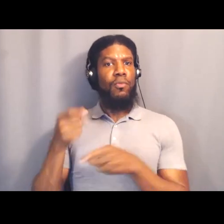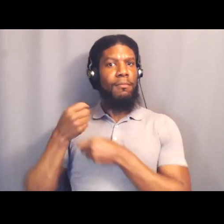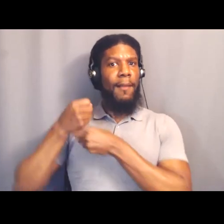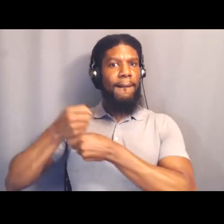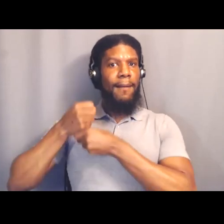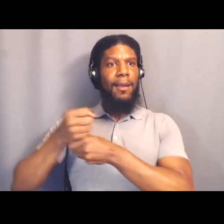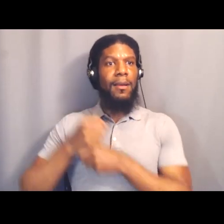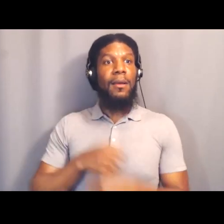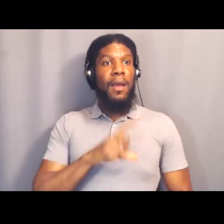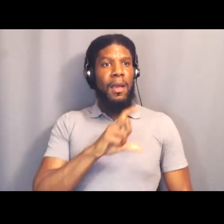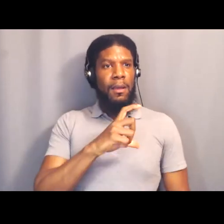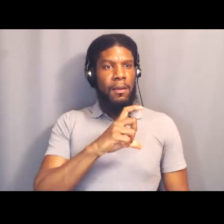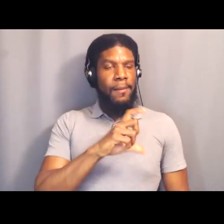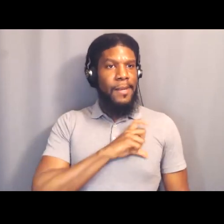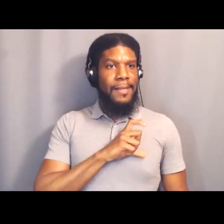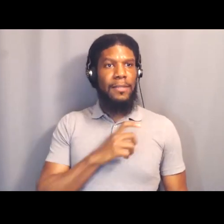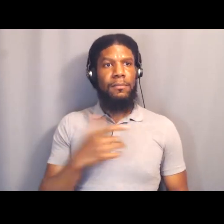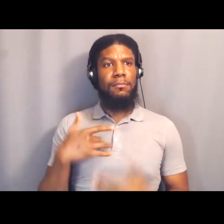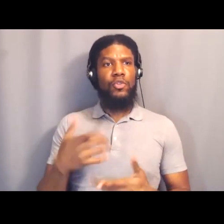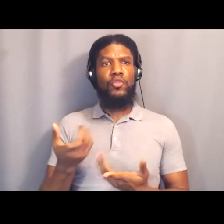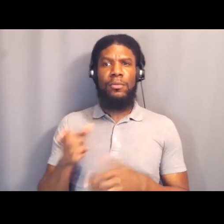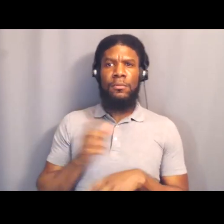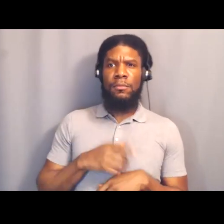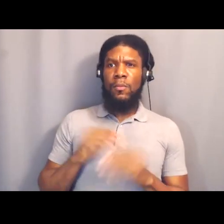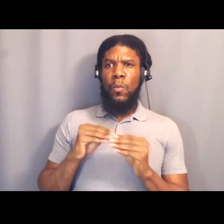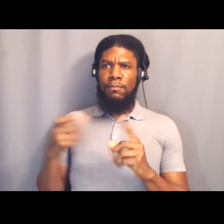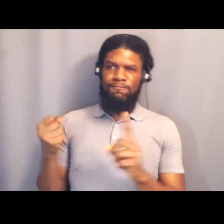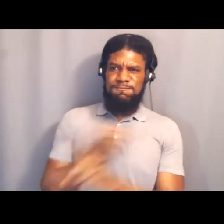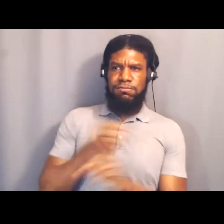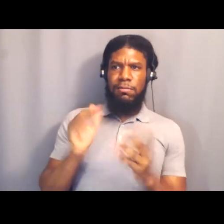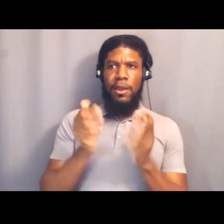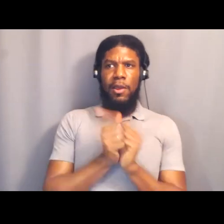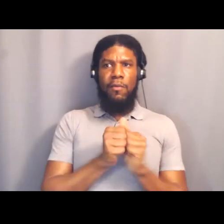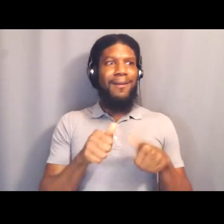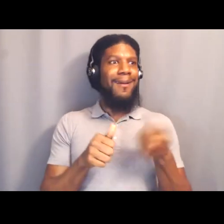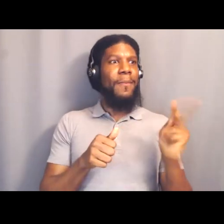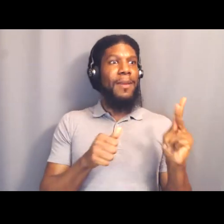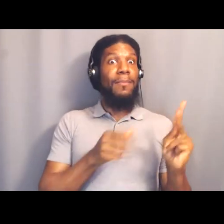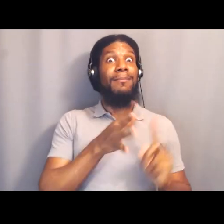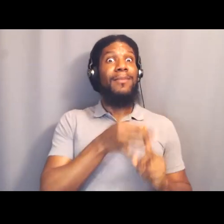than they are anybody else, especially white folks. We have elder white woman